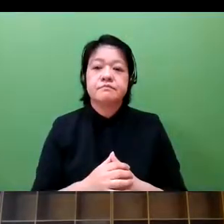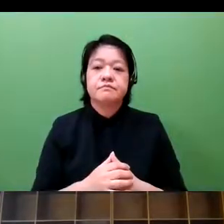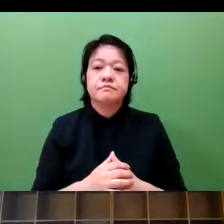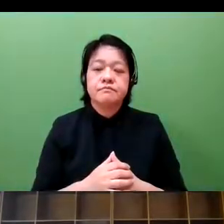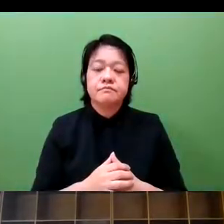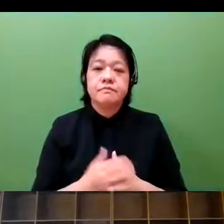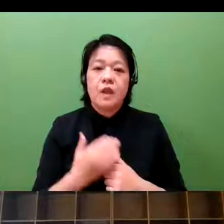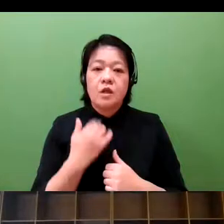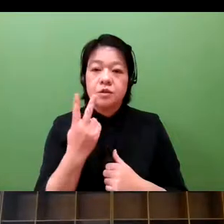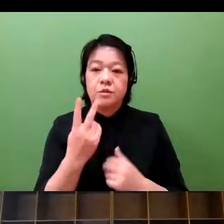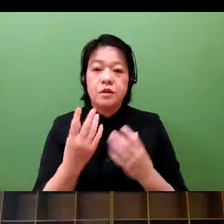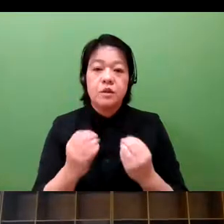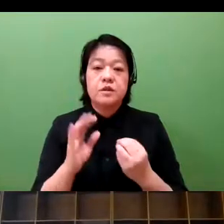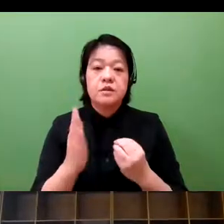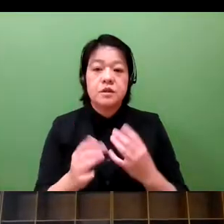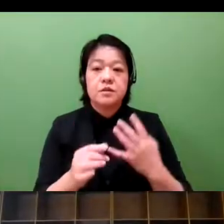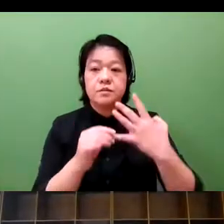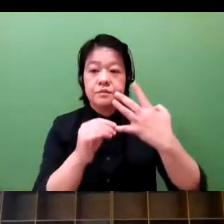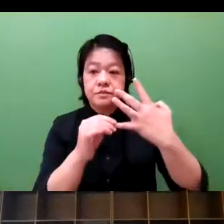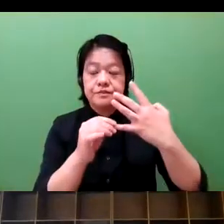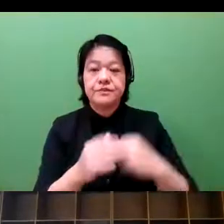I have three more slides before I close.